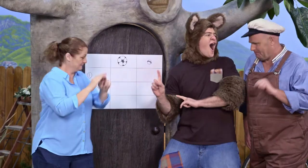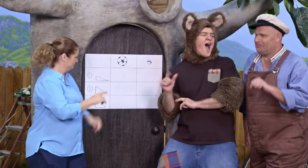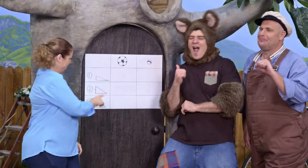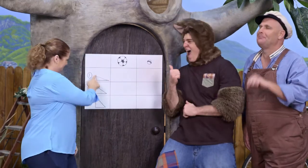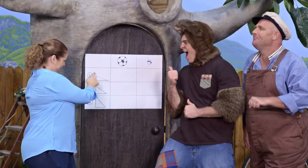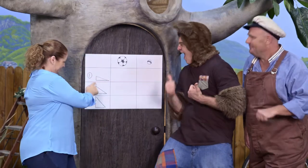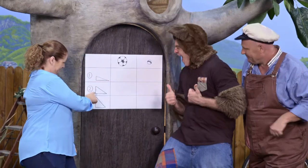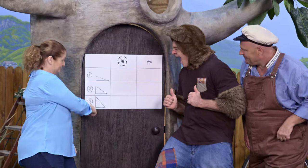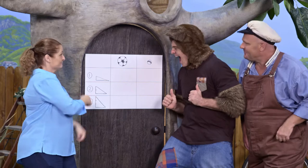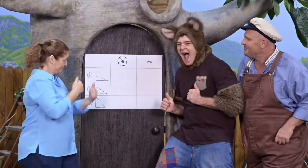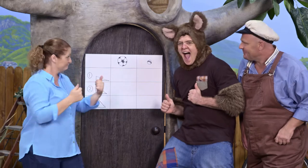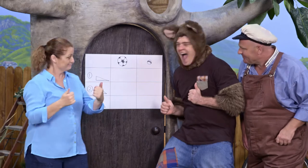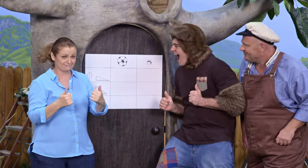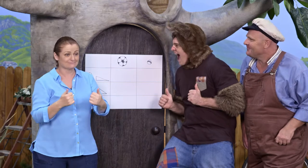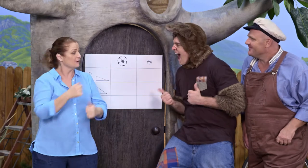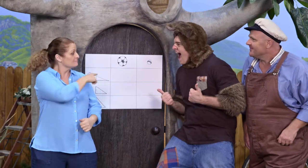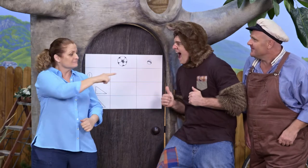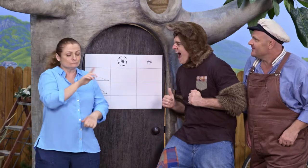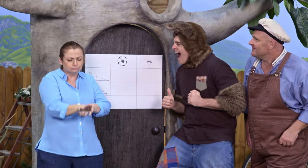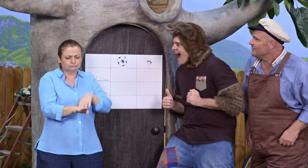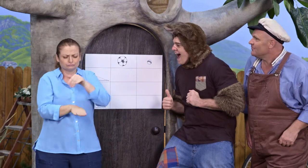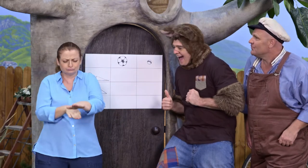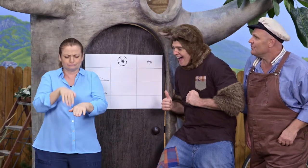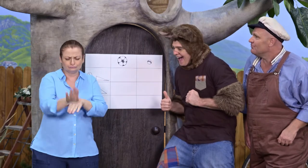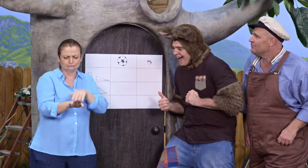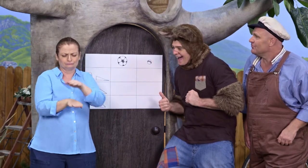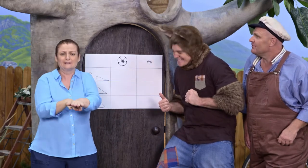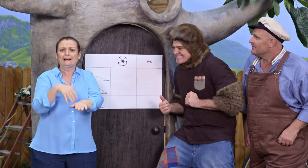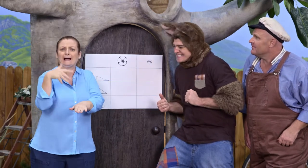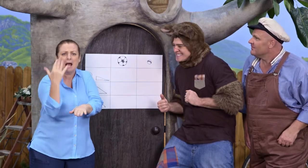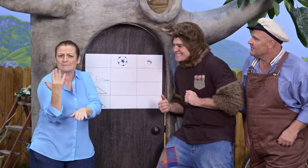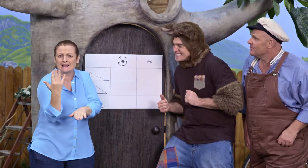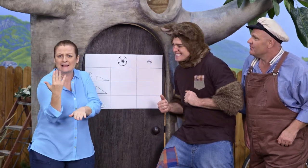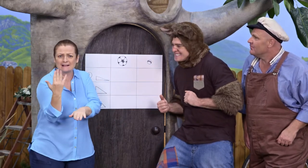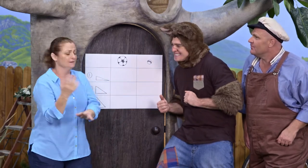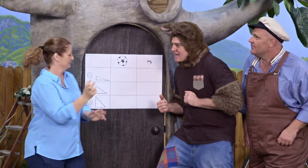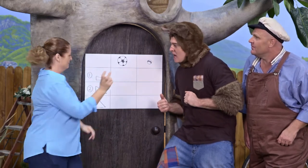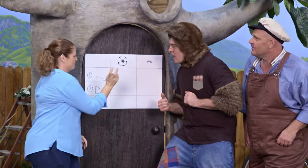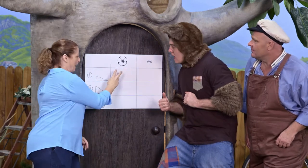So, what we'll do is measure out how many steps the soccer ball rolls